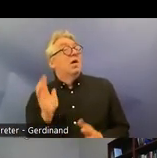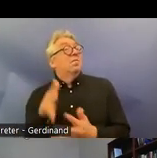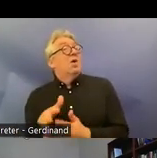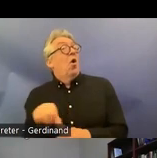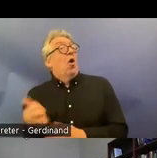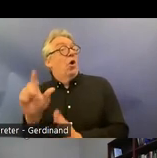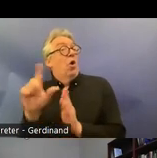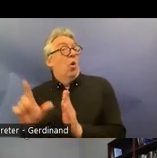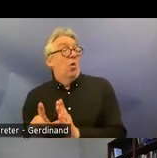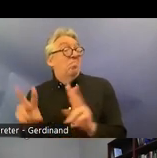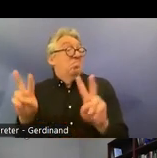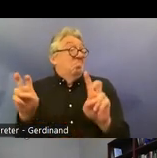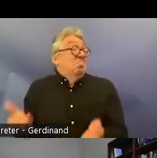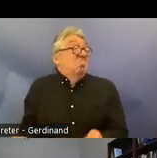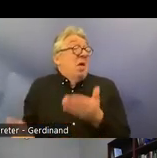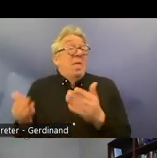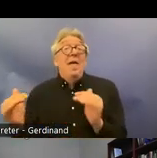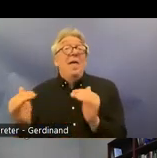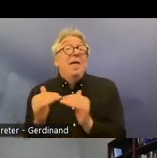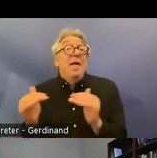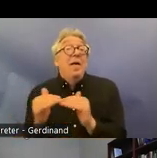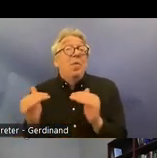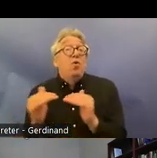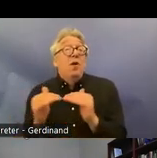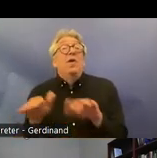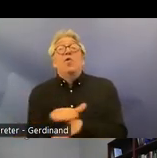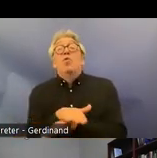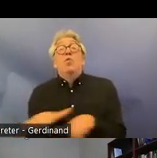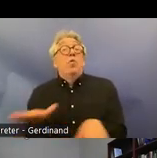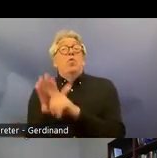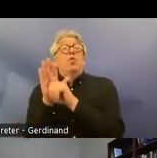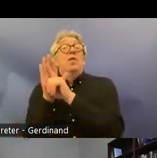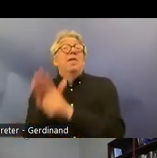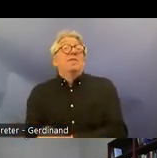the equal the equality and anti-discrimination act I'll come back